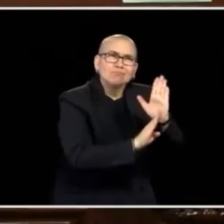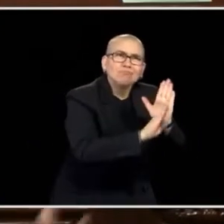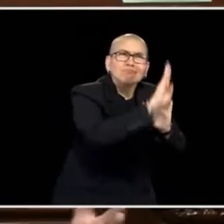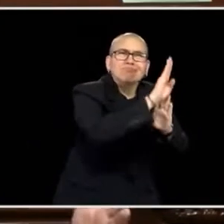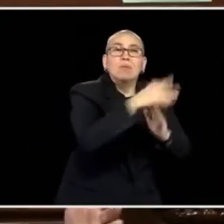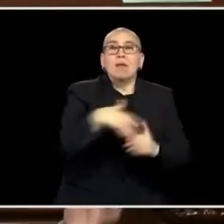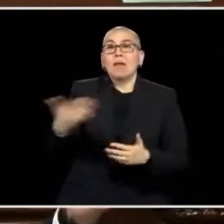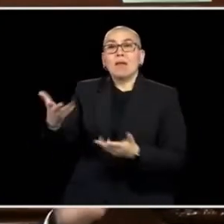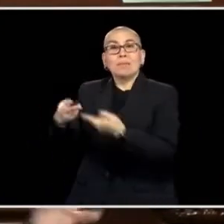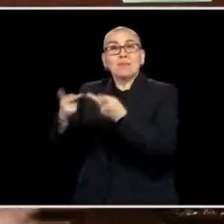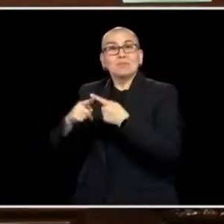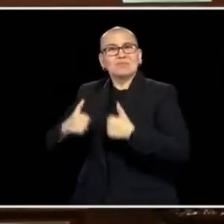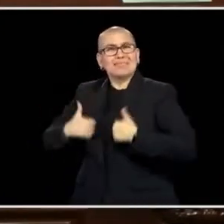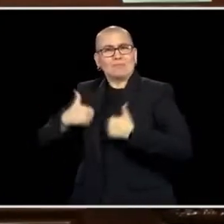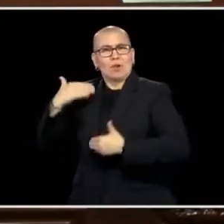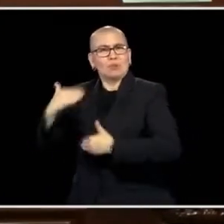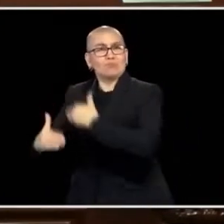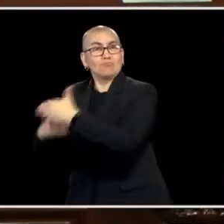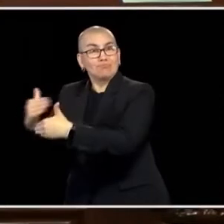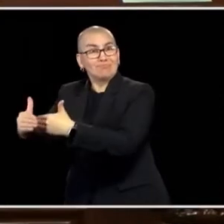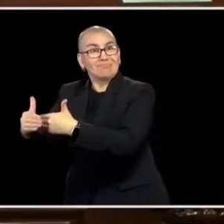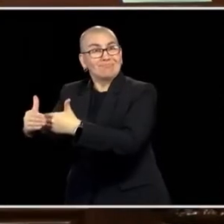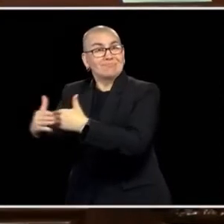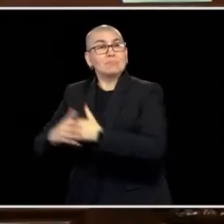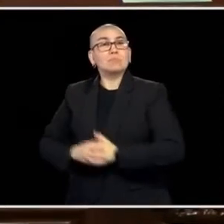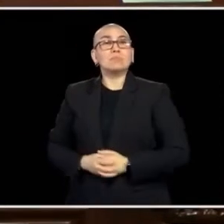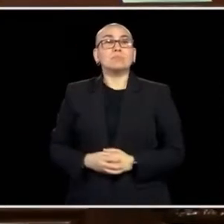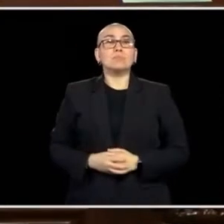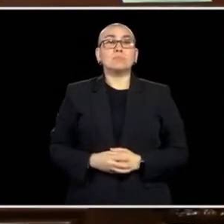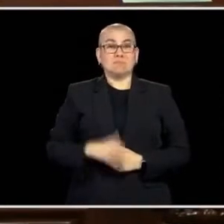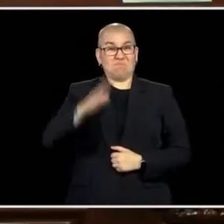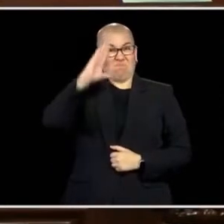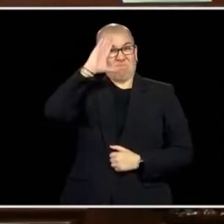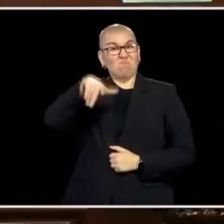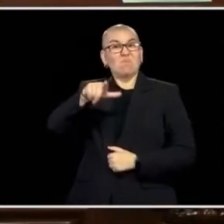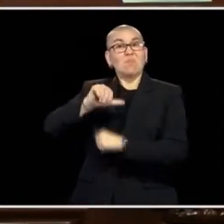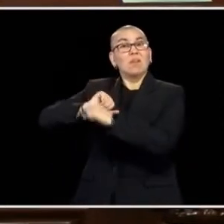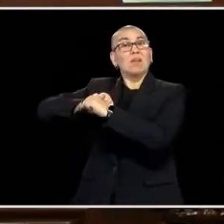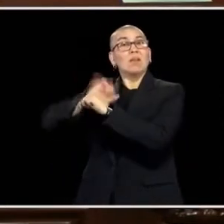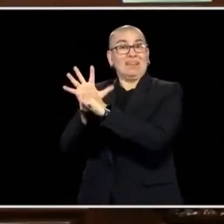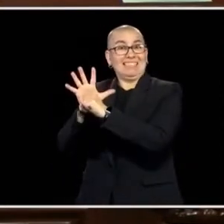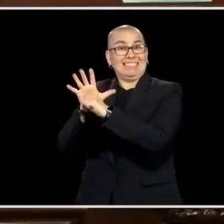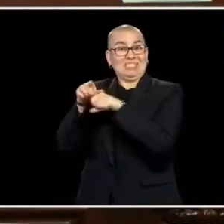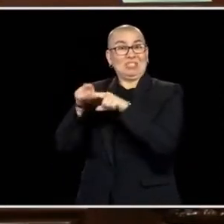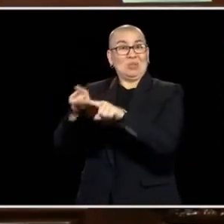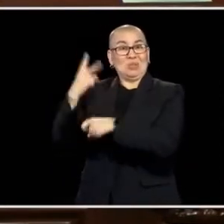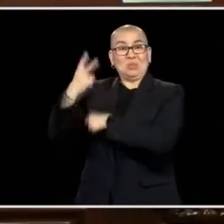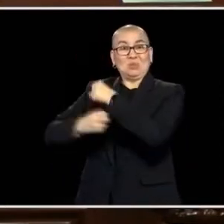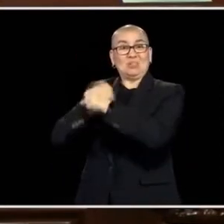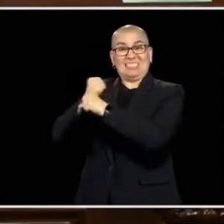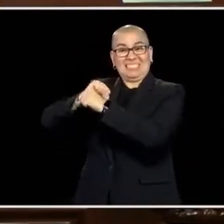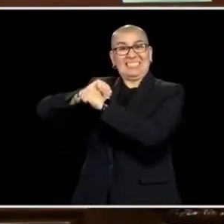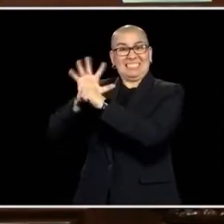OF THE PANDEMIC, NATIONALLY, GLOBALLY AND HERE IN MINNESOTA, THERE'S URGENT ISSUES THAT WE CAN'T PUT OFF